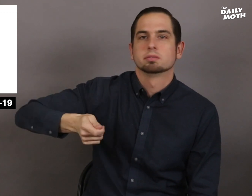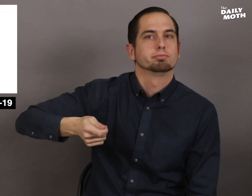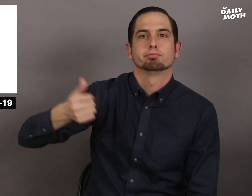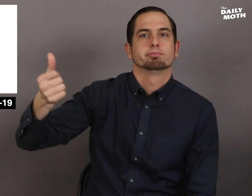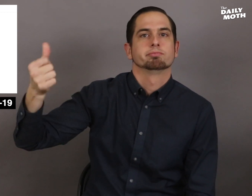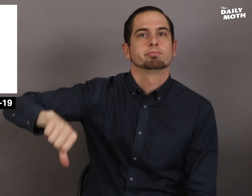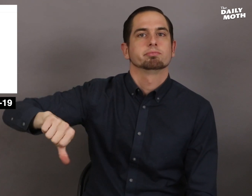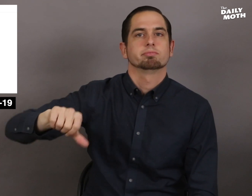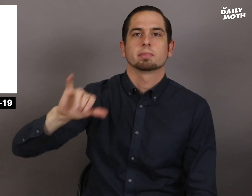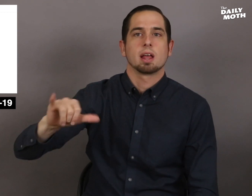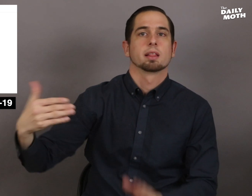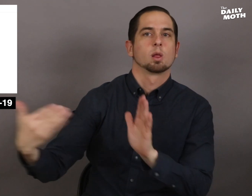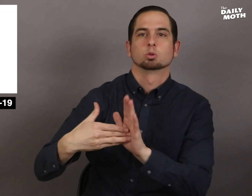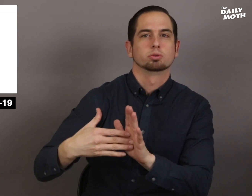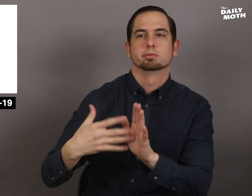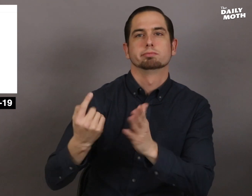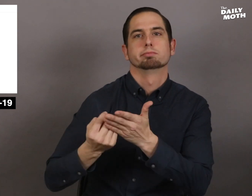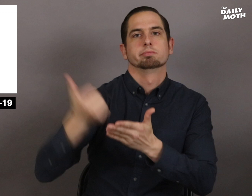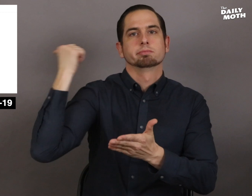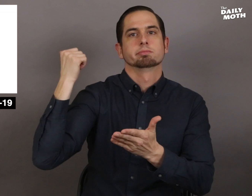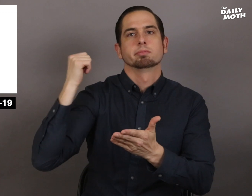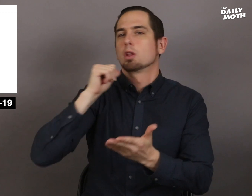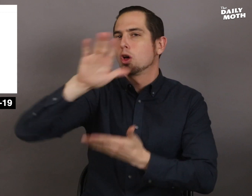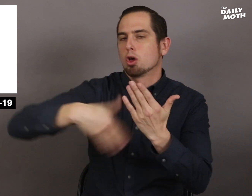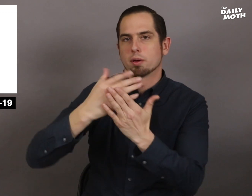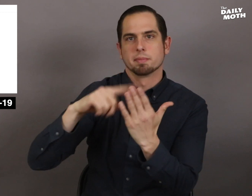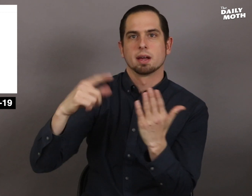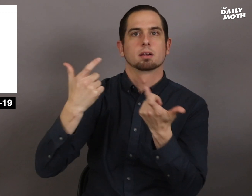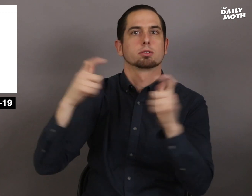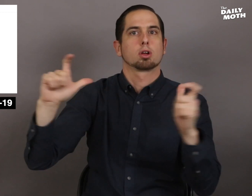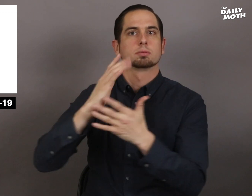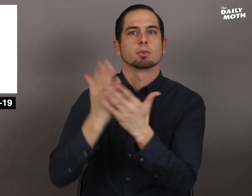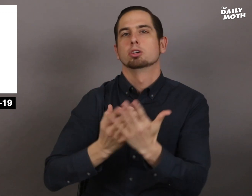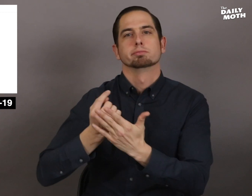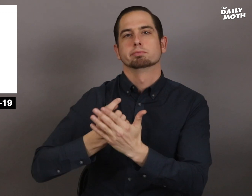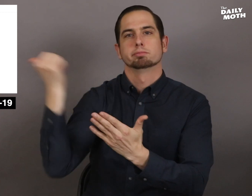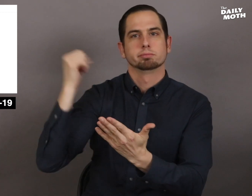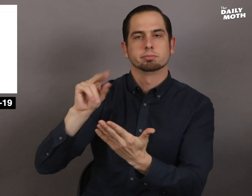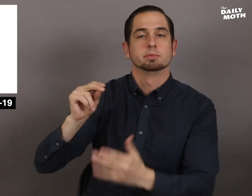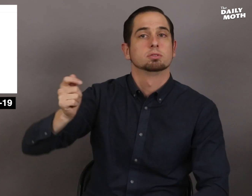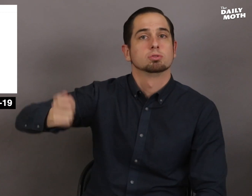by a federal judge on Friday.